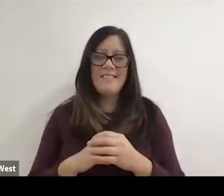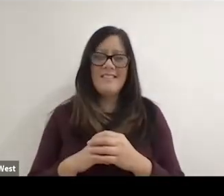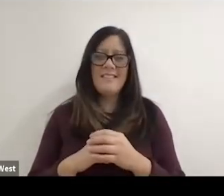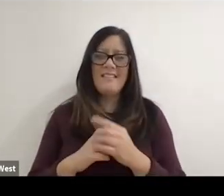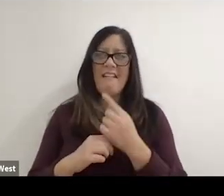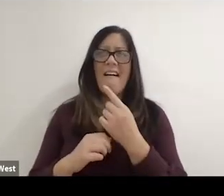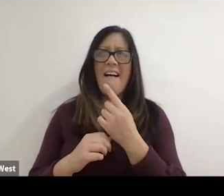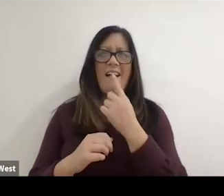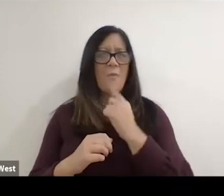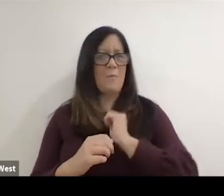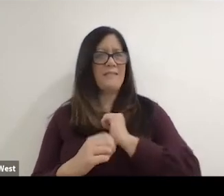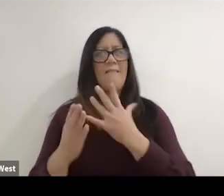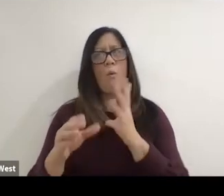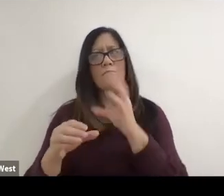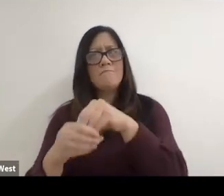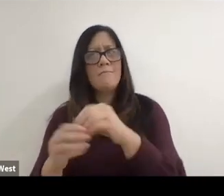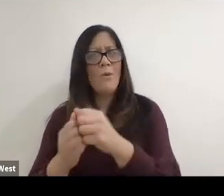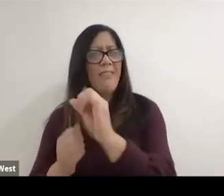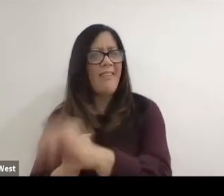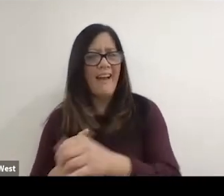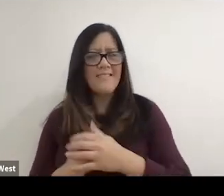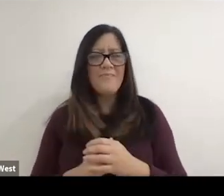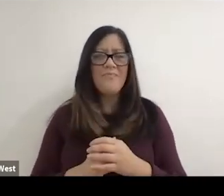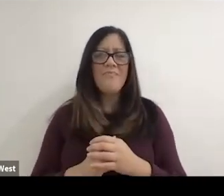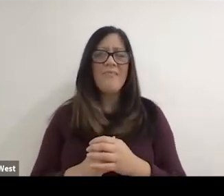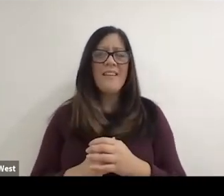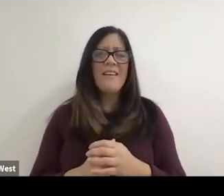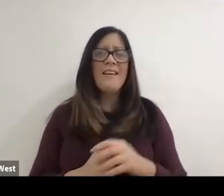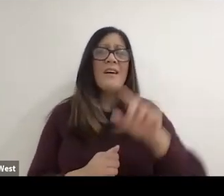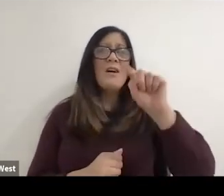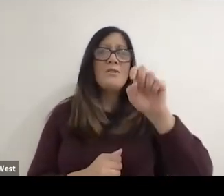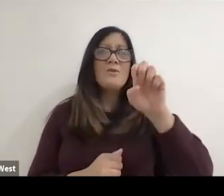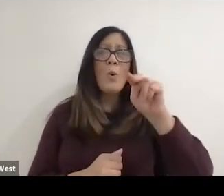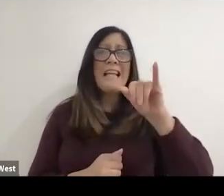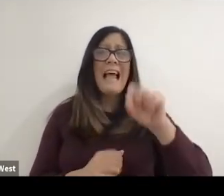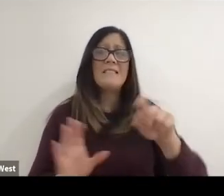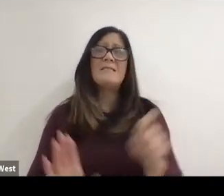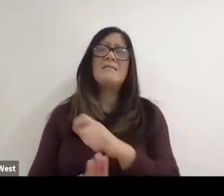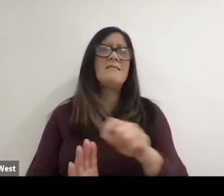said I want to be a part of that. So tennis was always a big part of